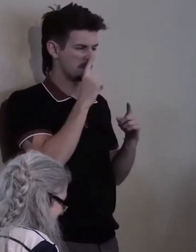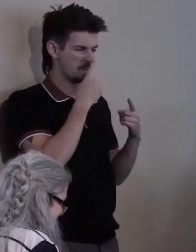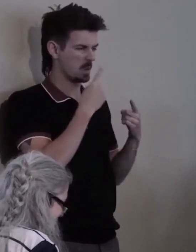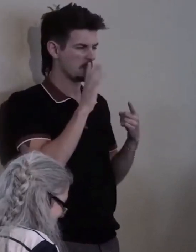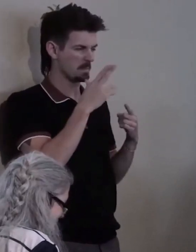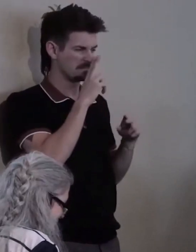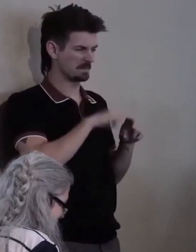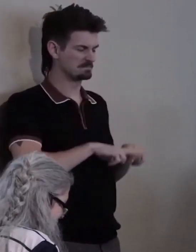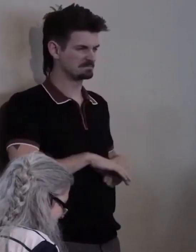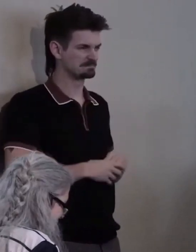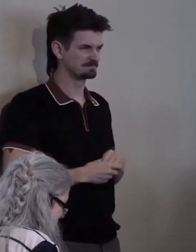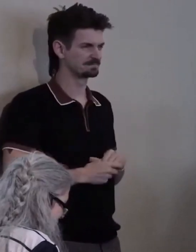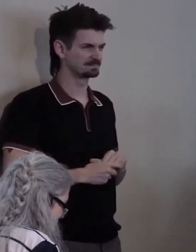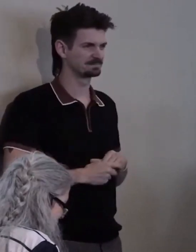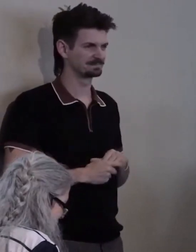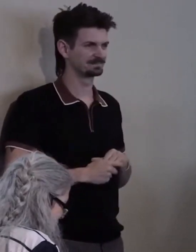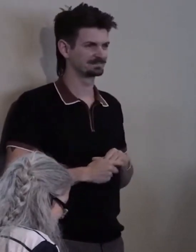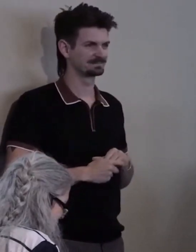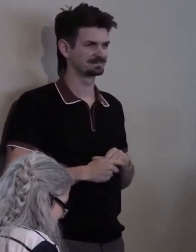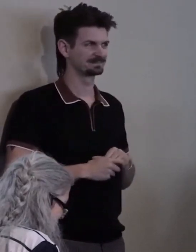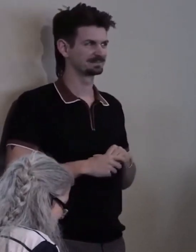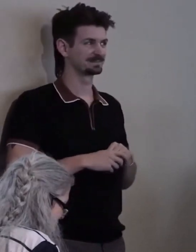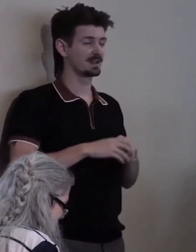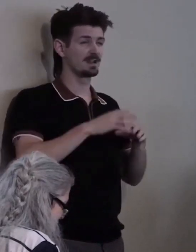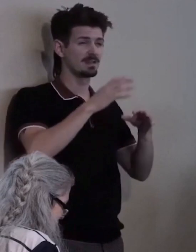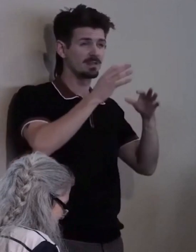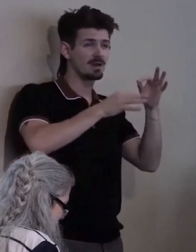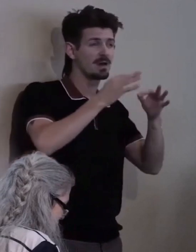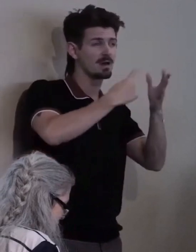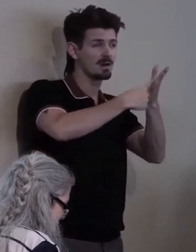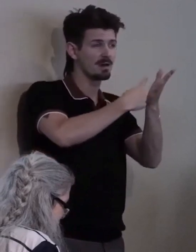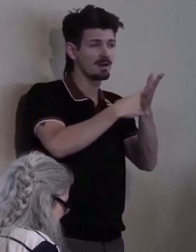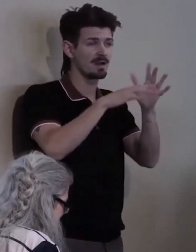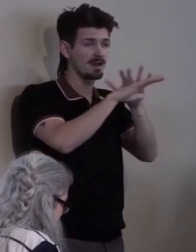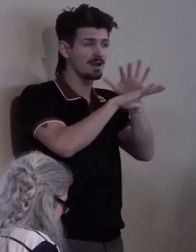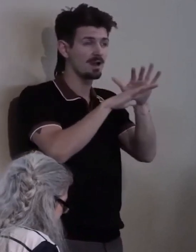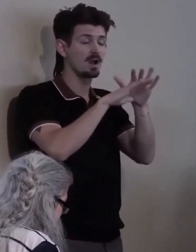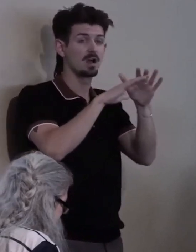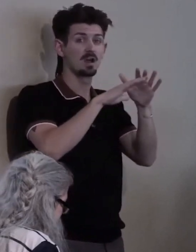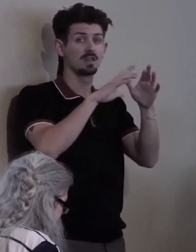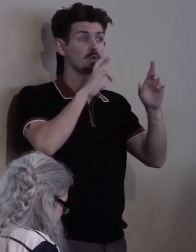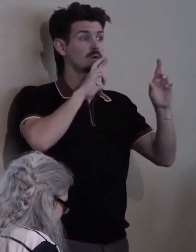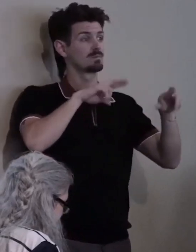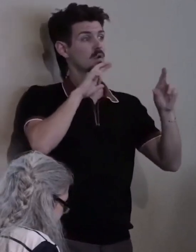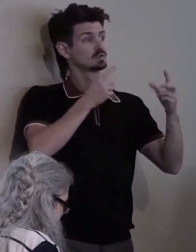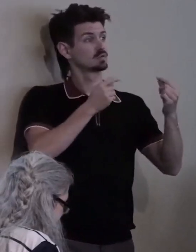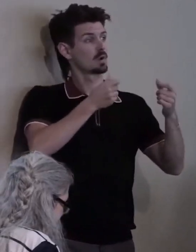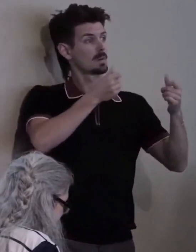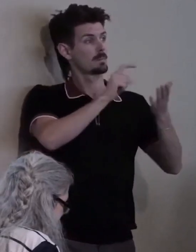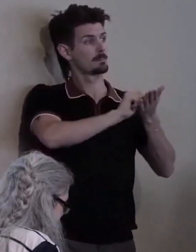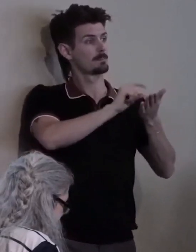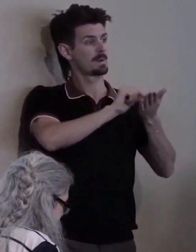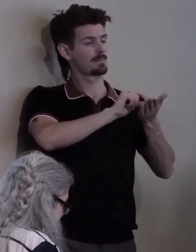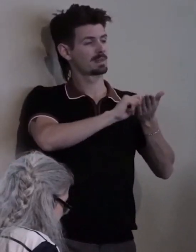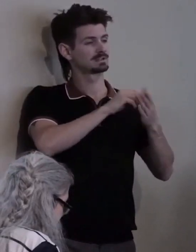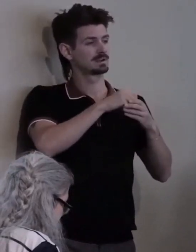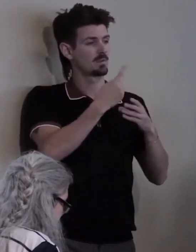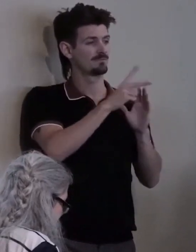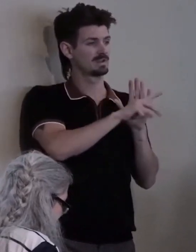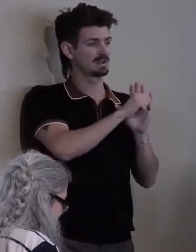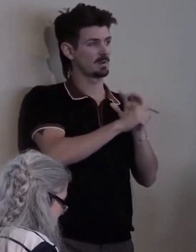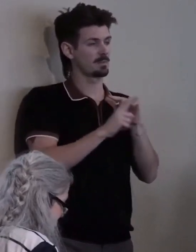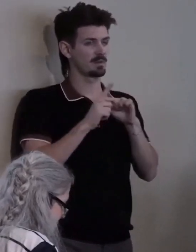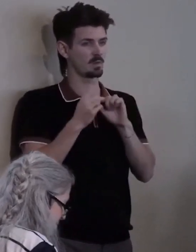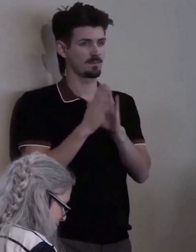The results of the hearings were published as a video and a book called An Untold Story,